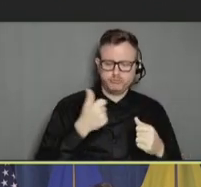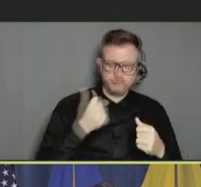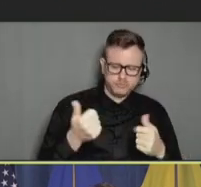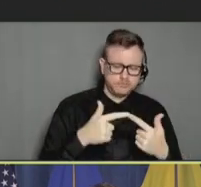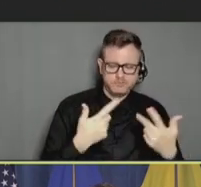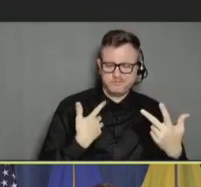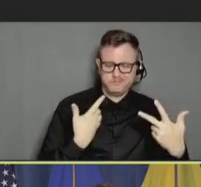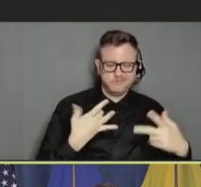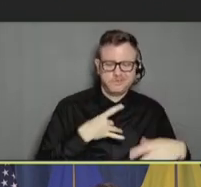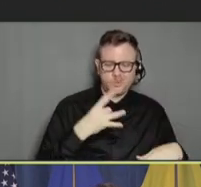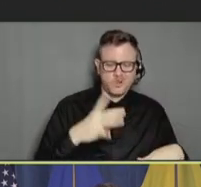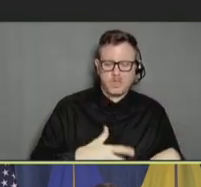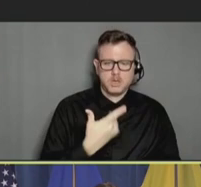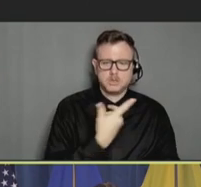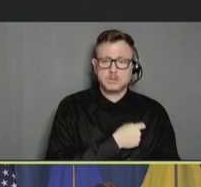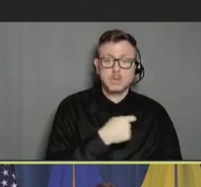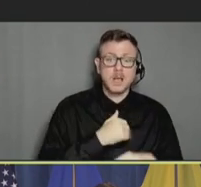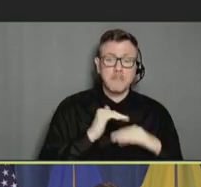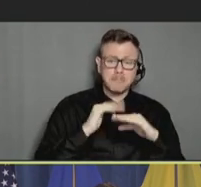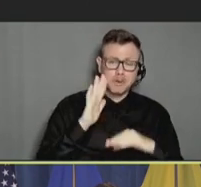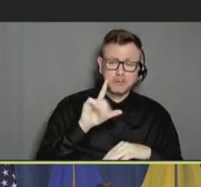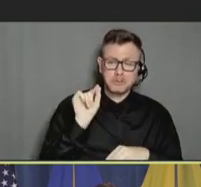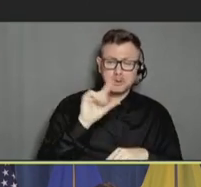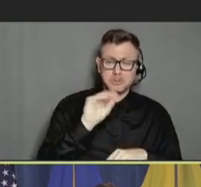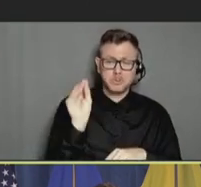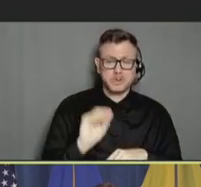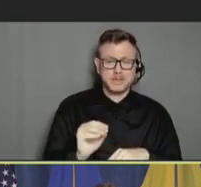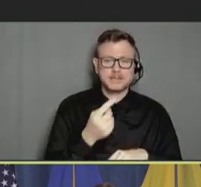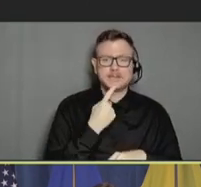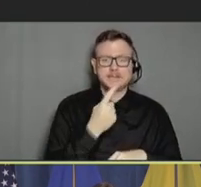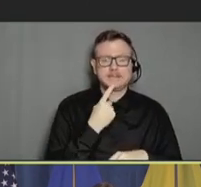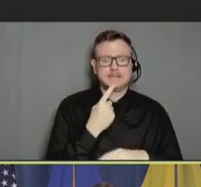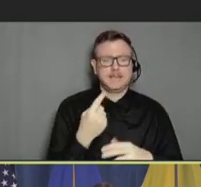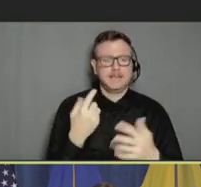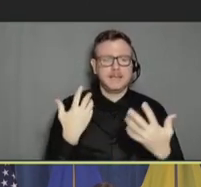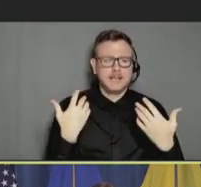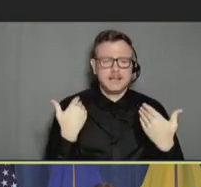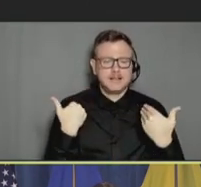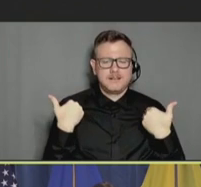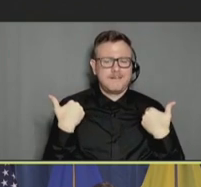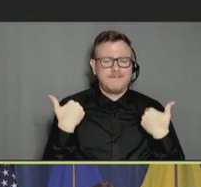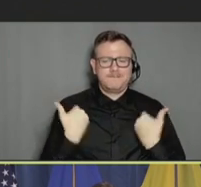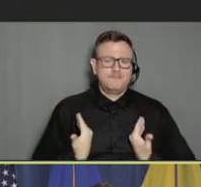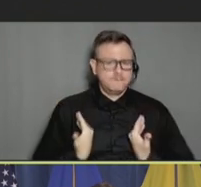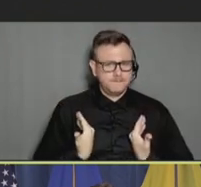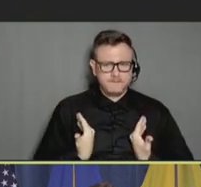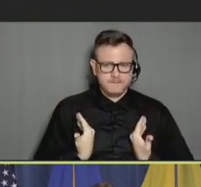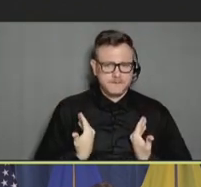But more than 20 percent really cited fatigue as the reason that they just had enough vaccines.